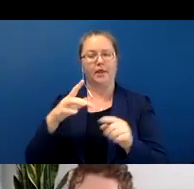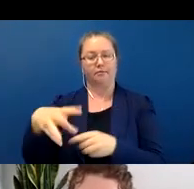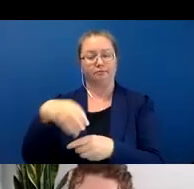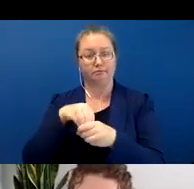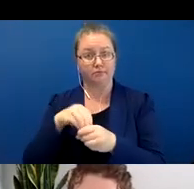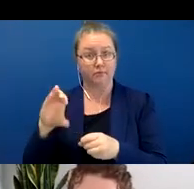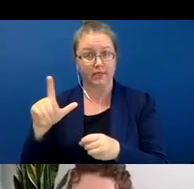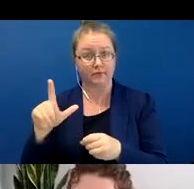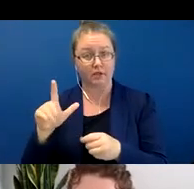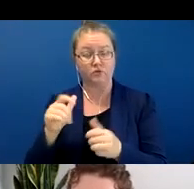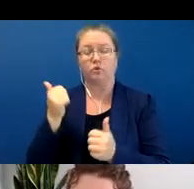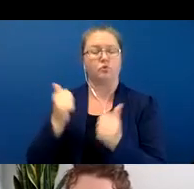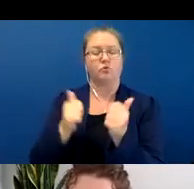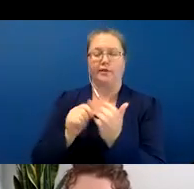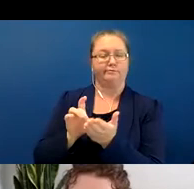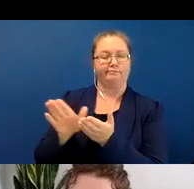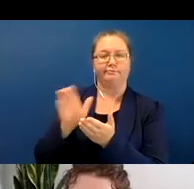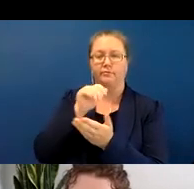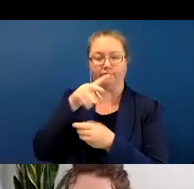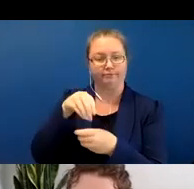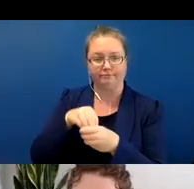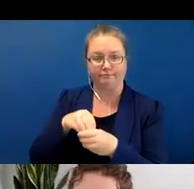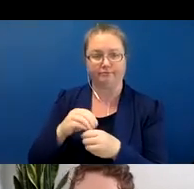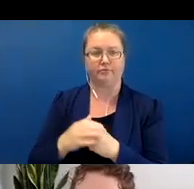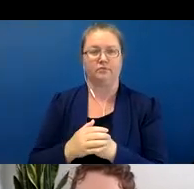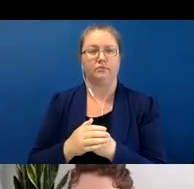And then basically, what are just the semantics of the things being profiled or categorized?